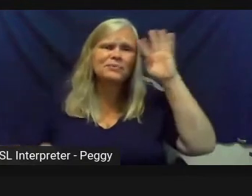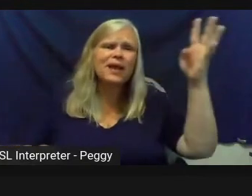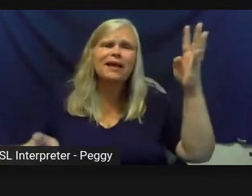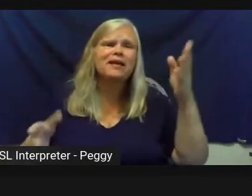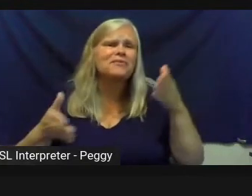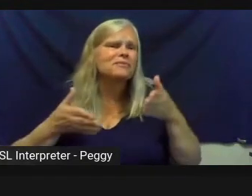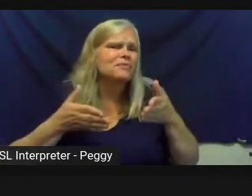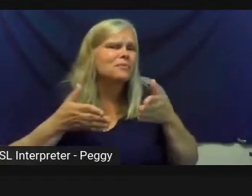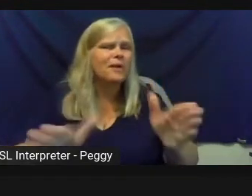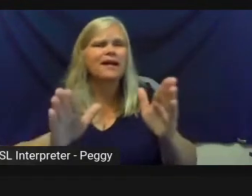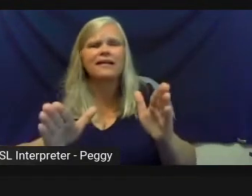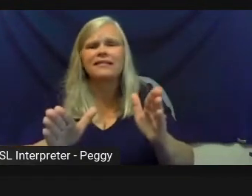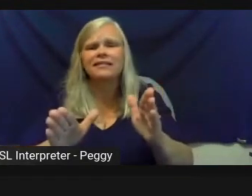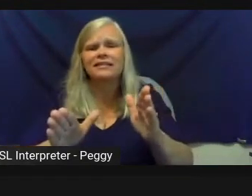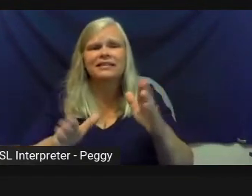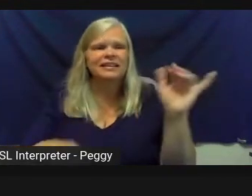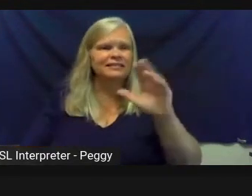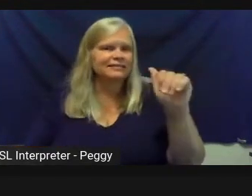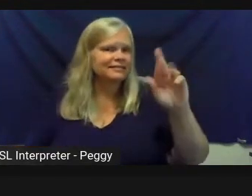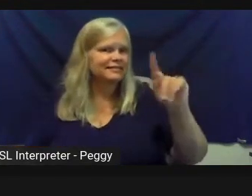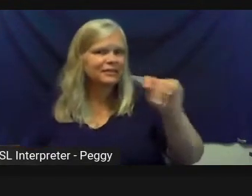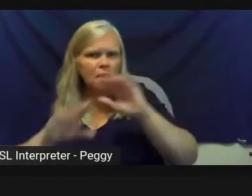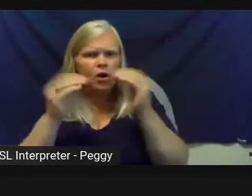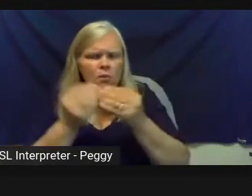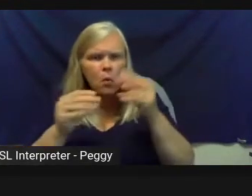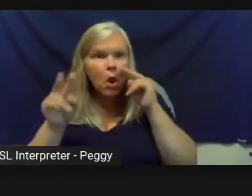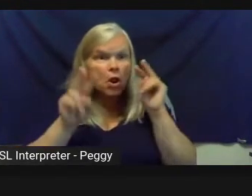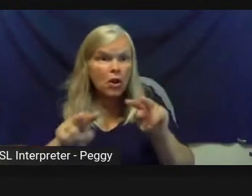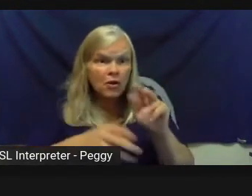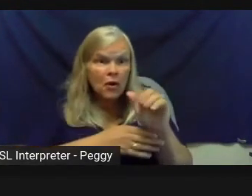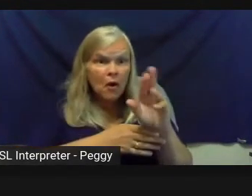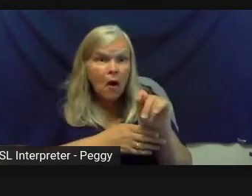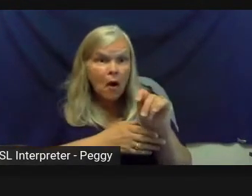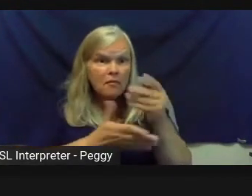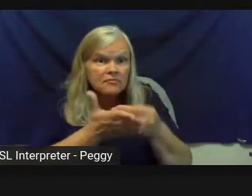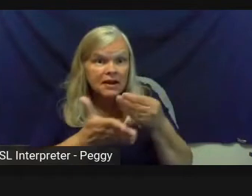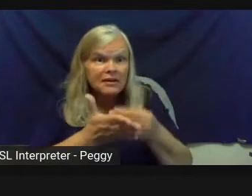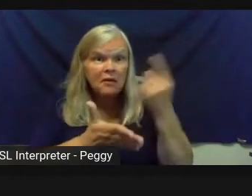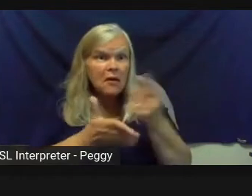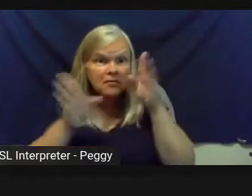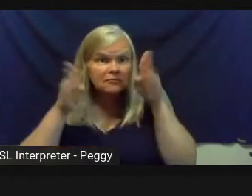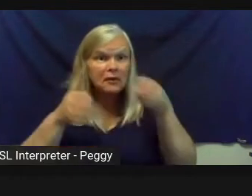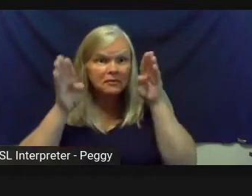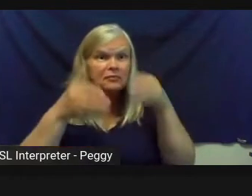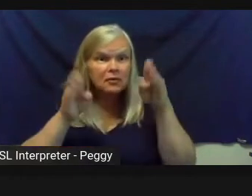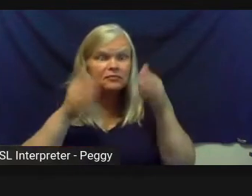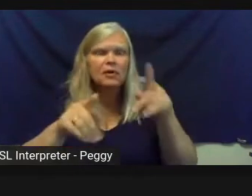Again, often as arts organizations, we look at arts funding, but there are lots of ways that the work that